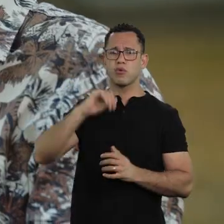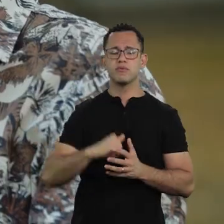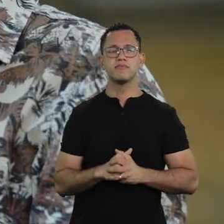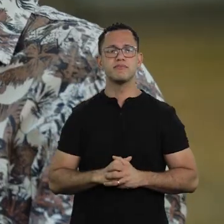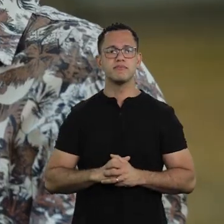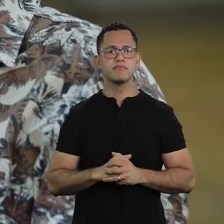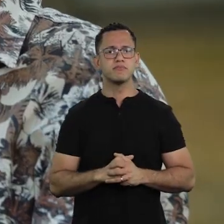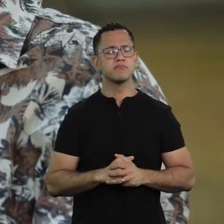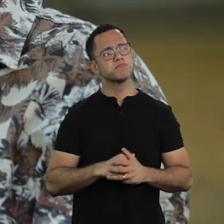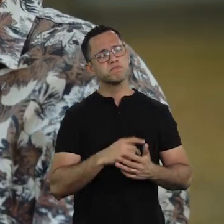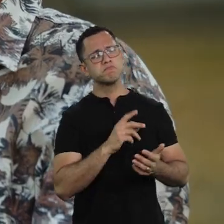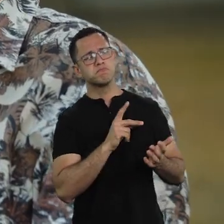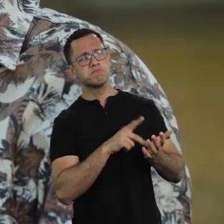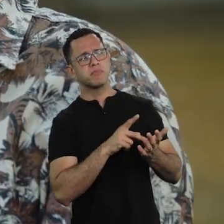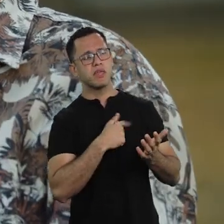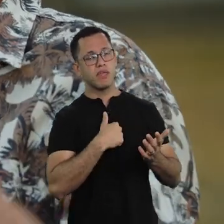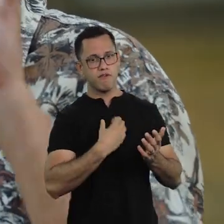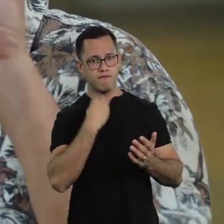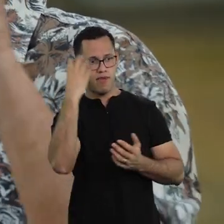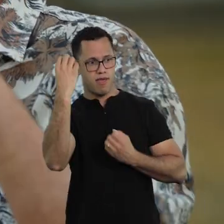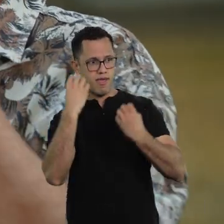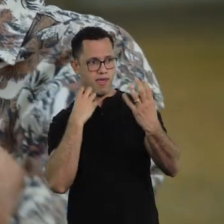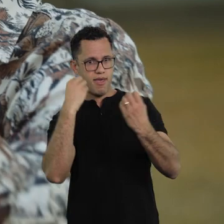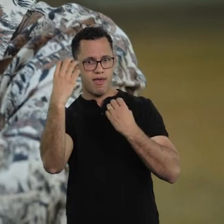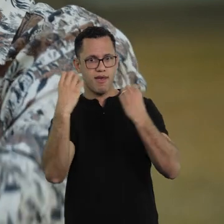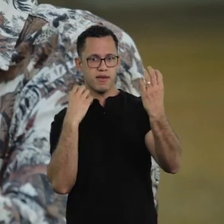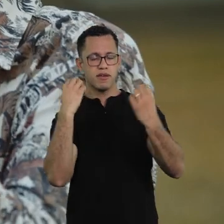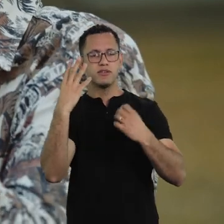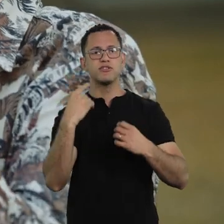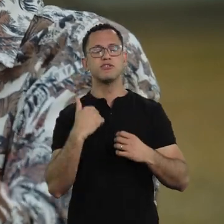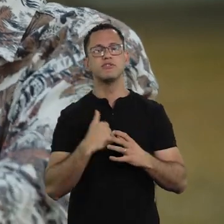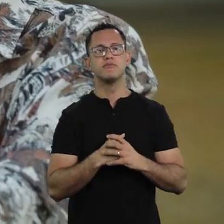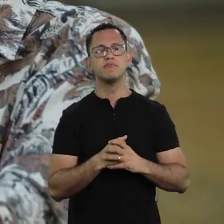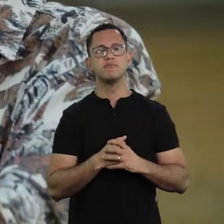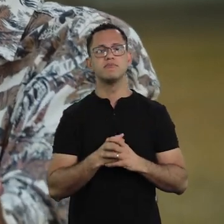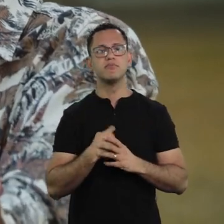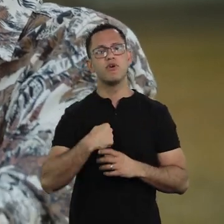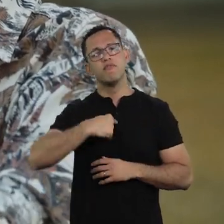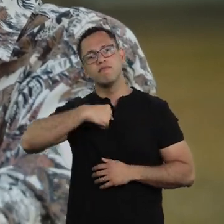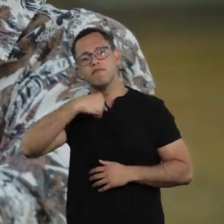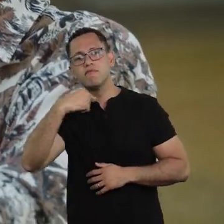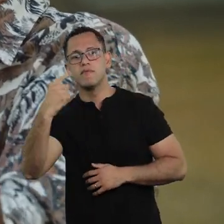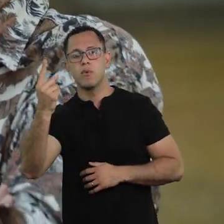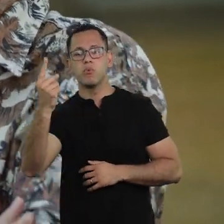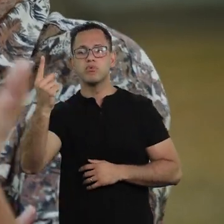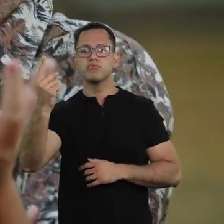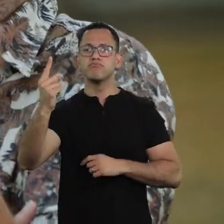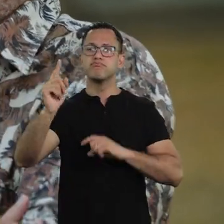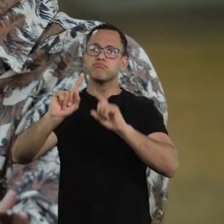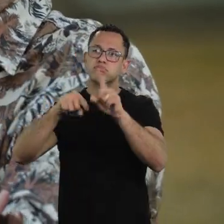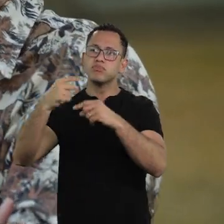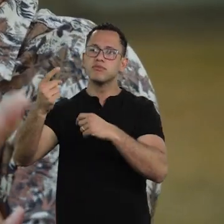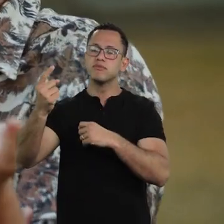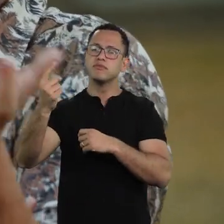When I was daydreaming, during isolation I think I came back, there was some sort of…